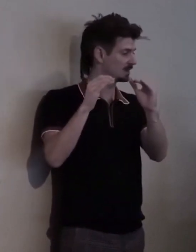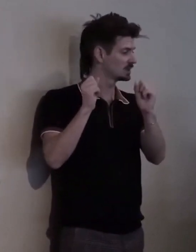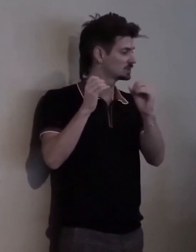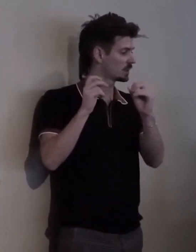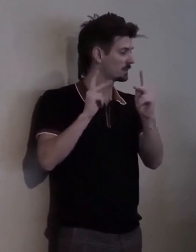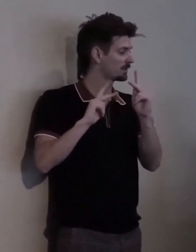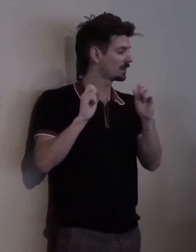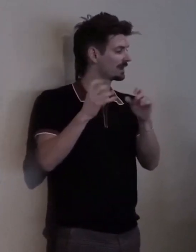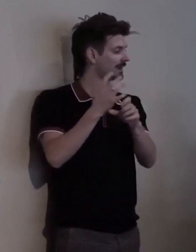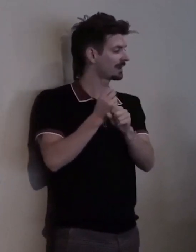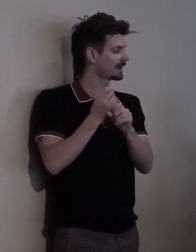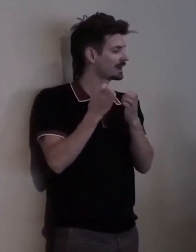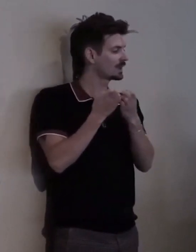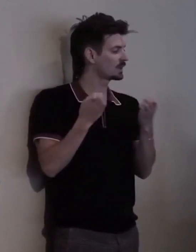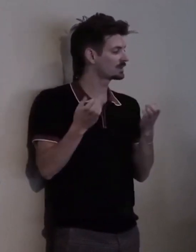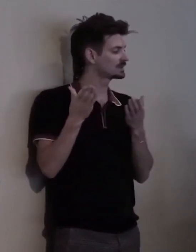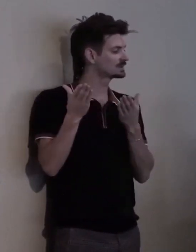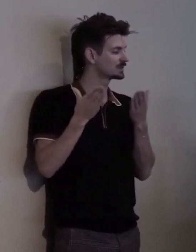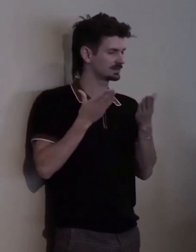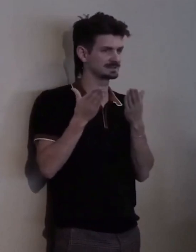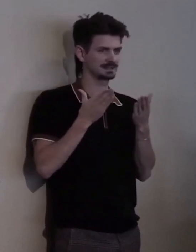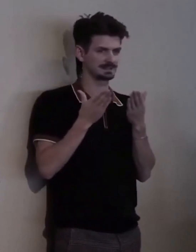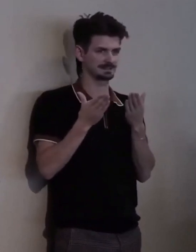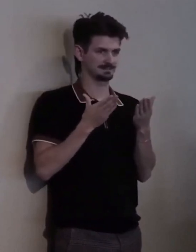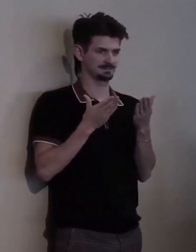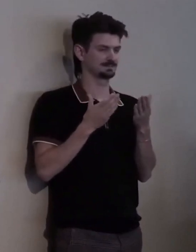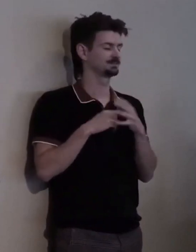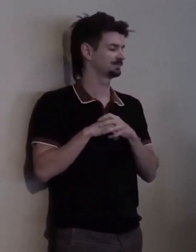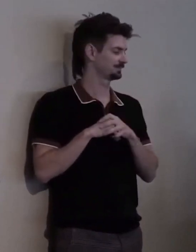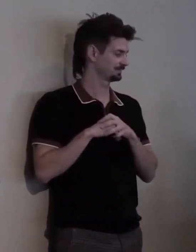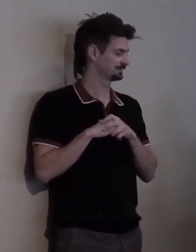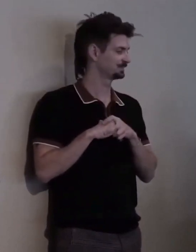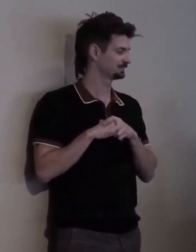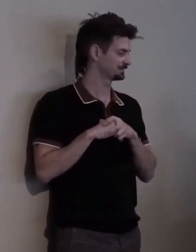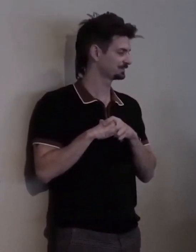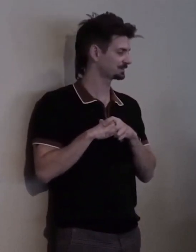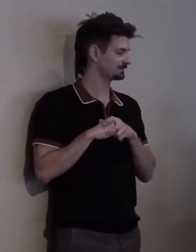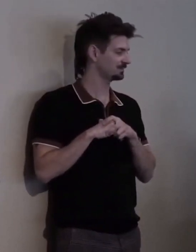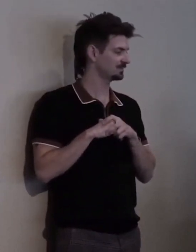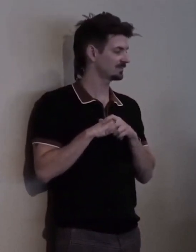services to enable their children to thrive.